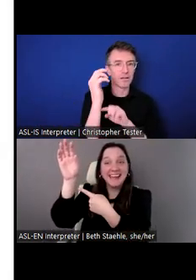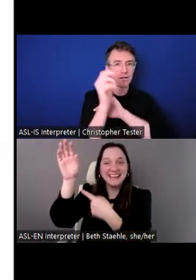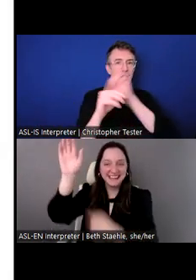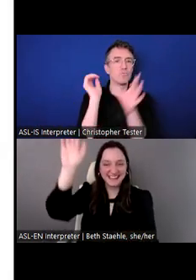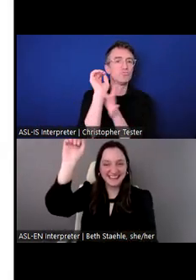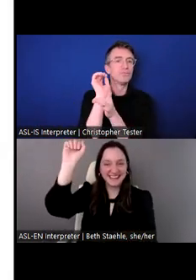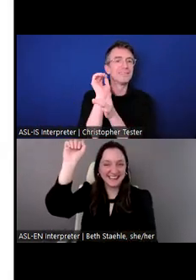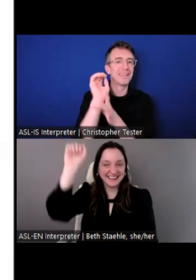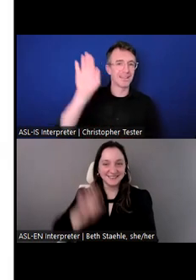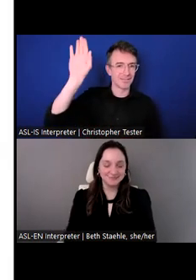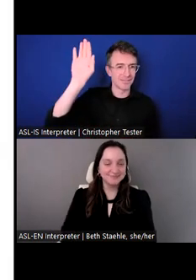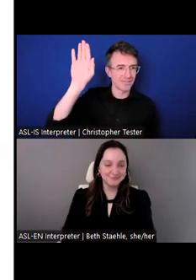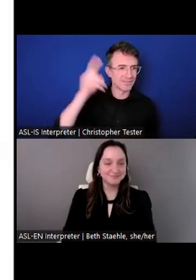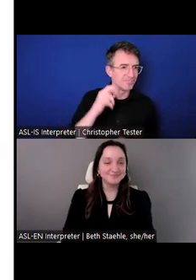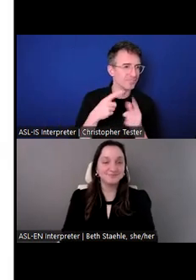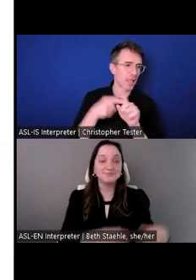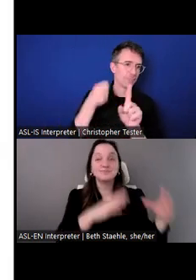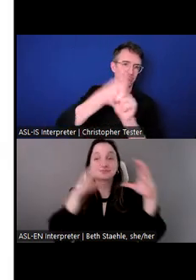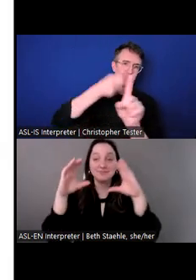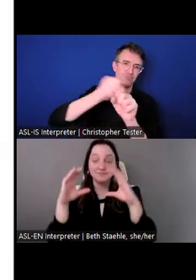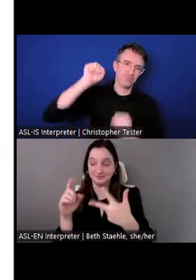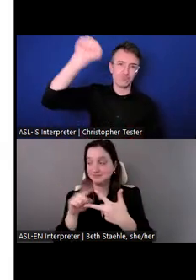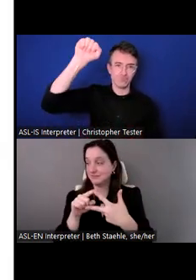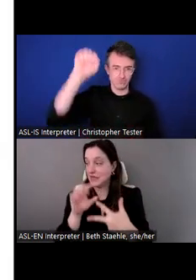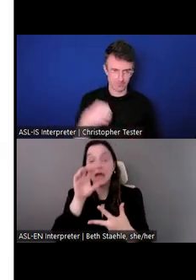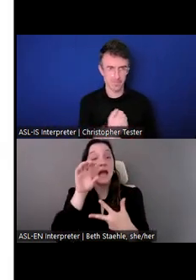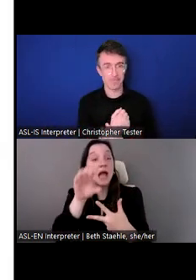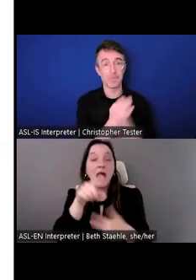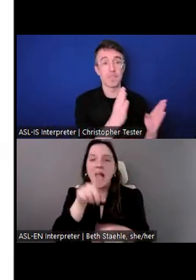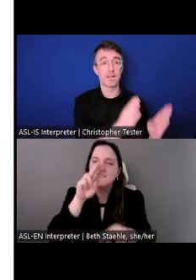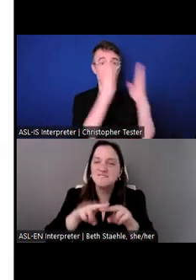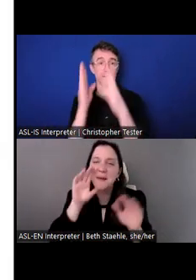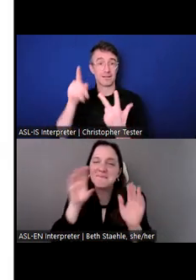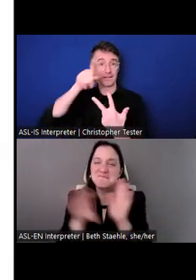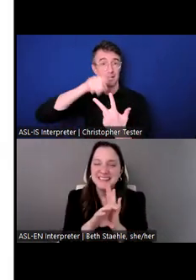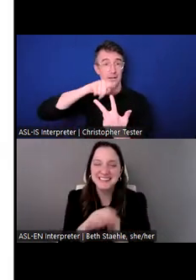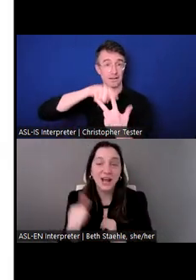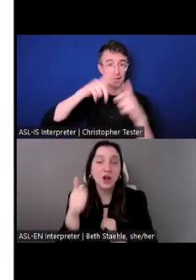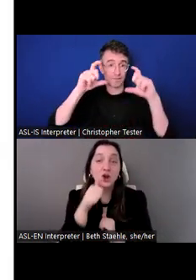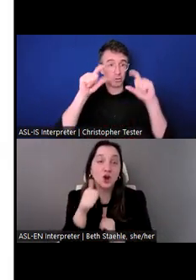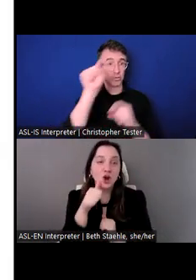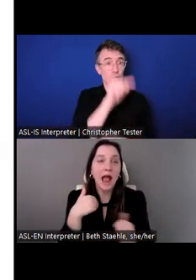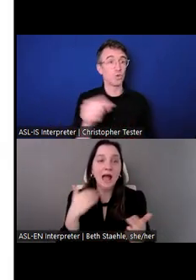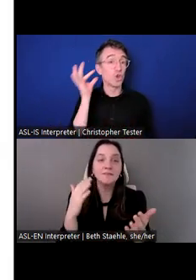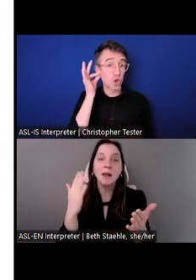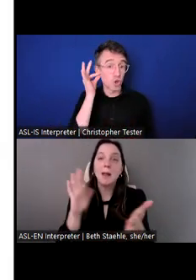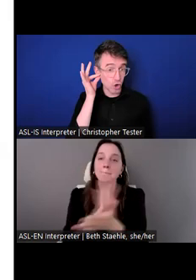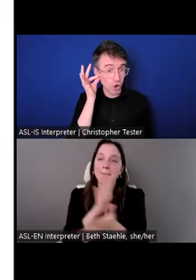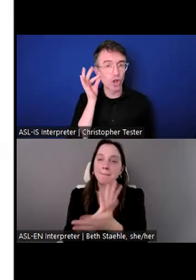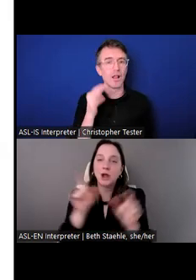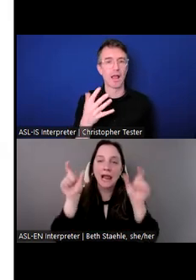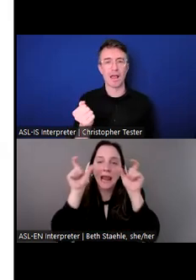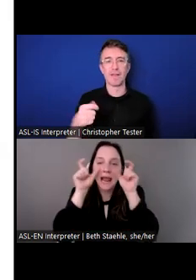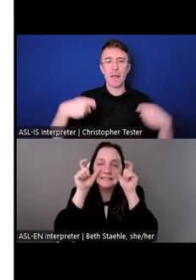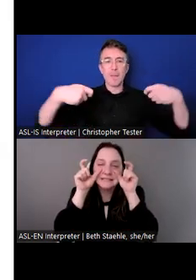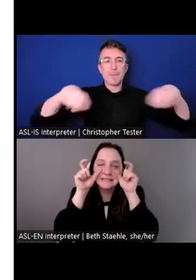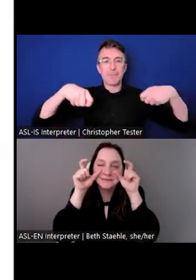The middle one is a fun picture of a girl wearing paper made glasses around her eyes.